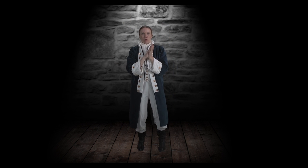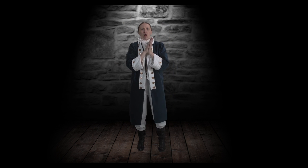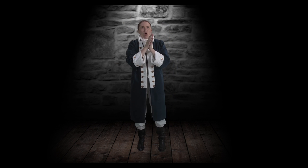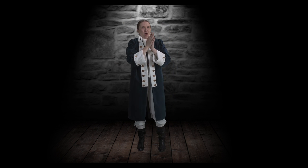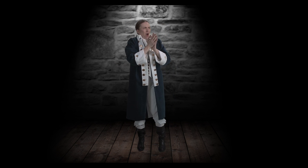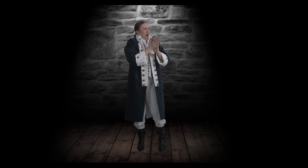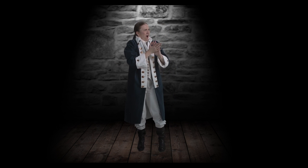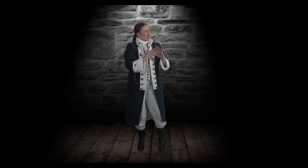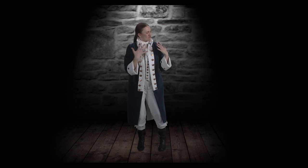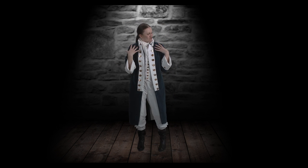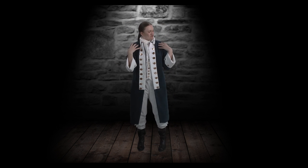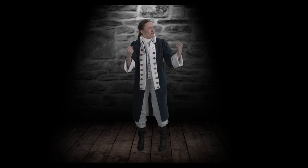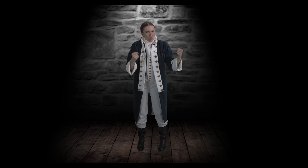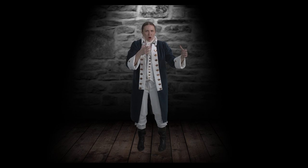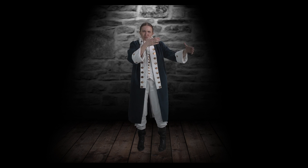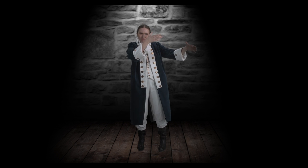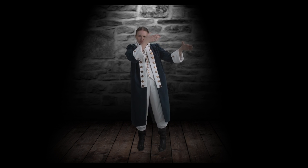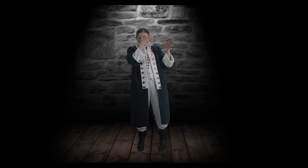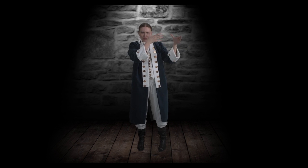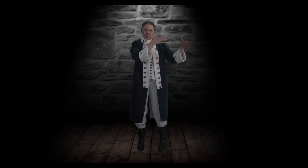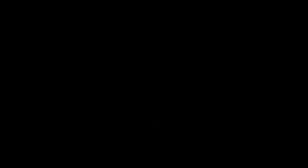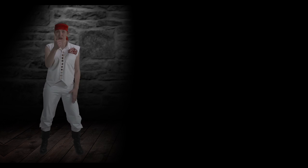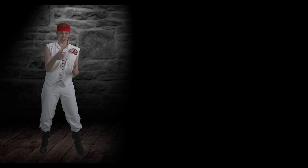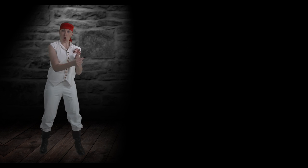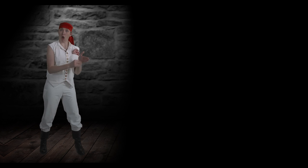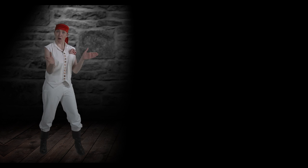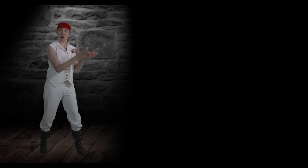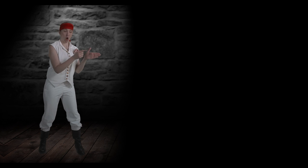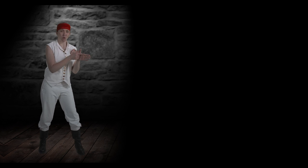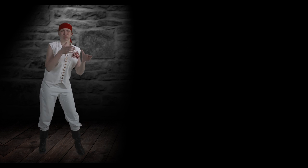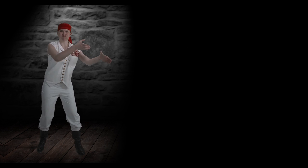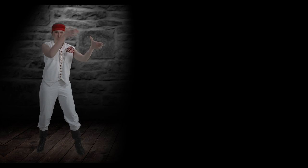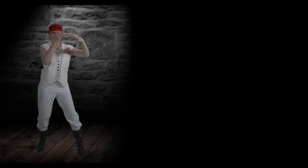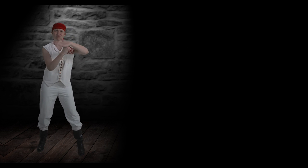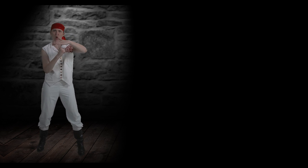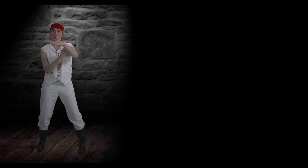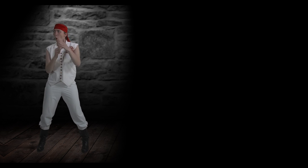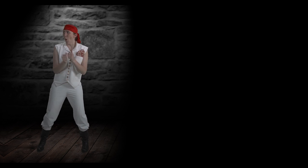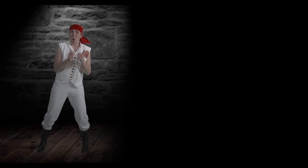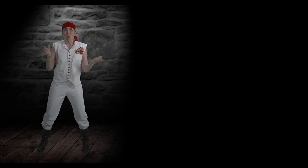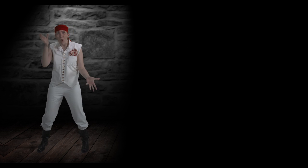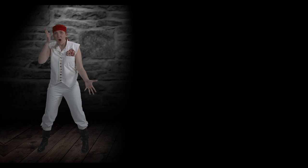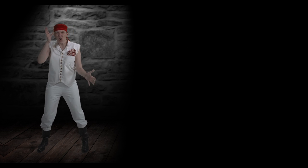up to be a hero and a scholar? The 10 dollar Founding father without a father